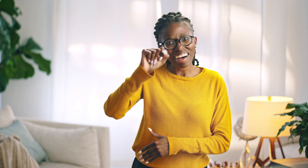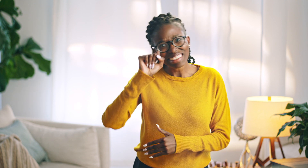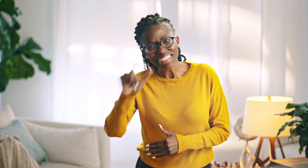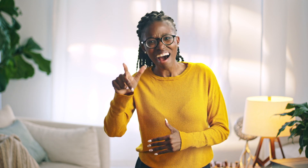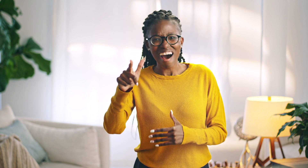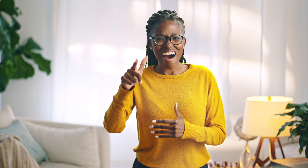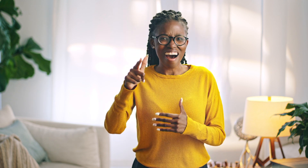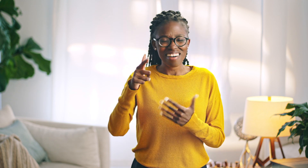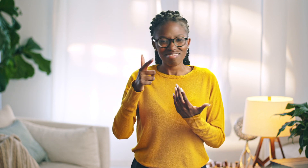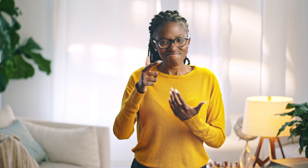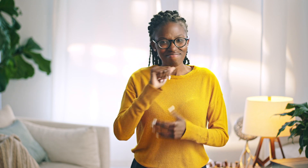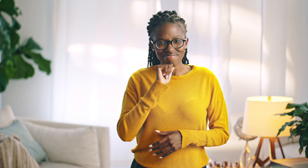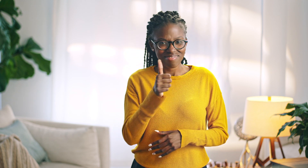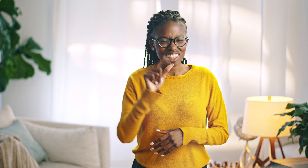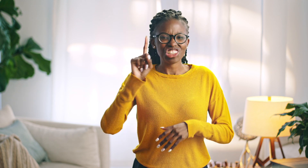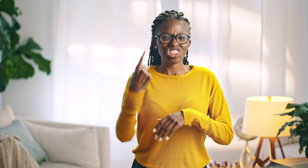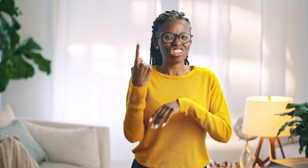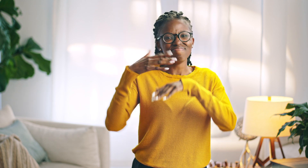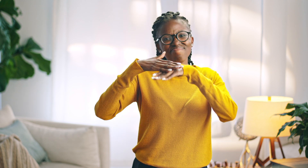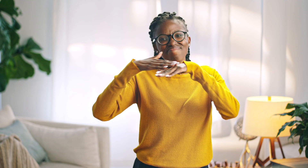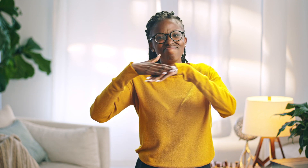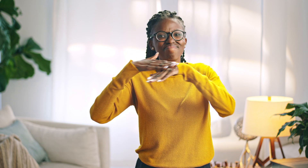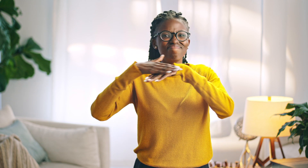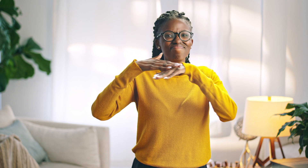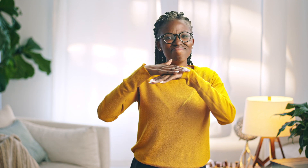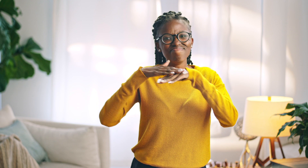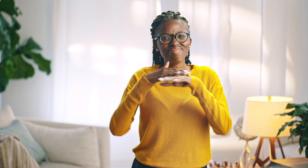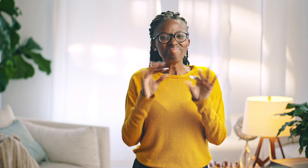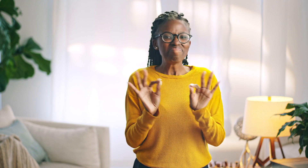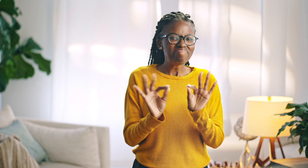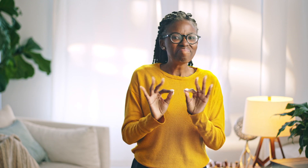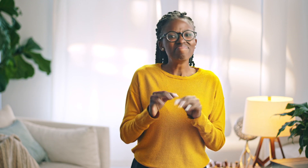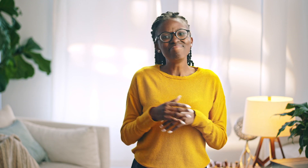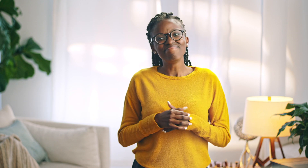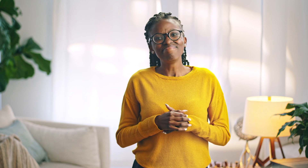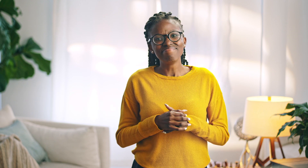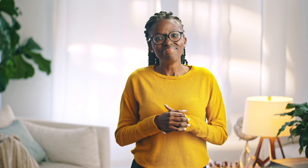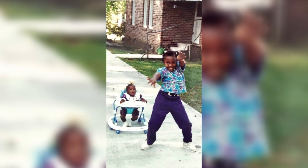My family didn't know a huge amount of ASL, just enough to get along, just the basics.